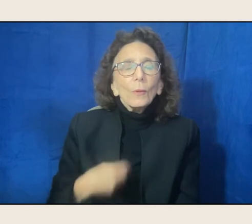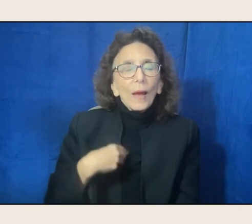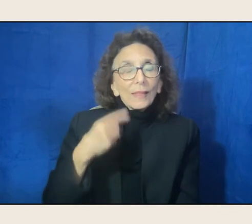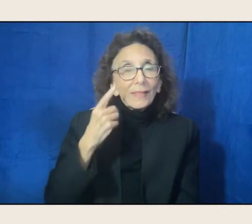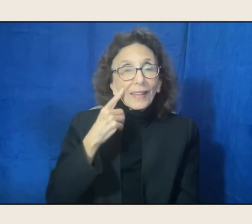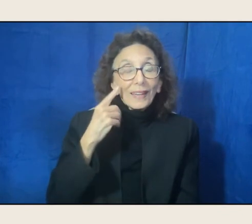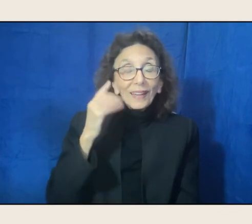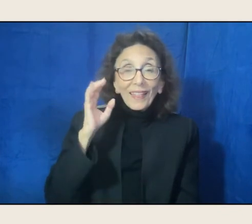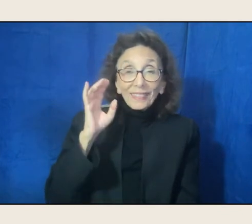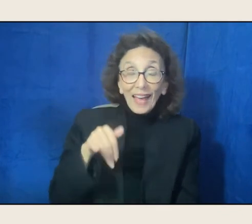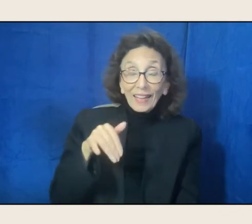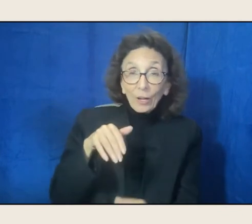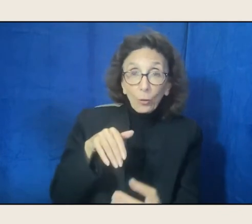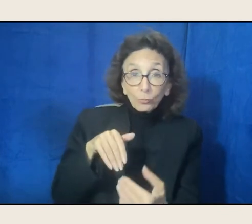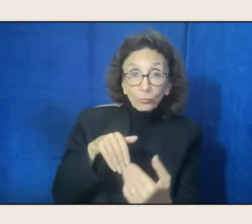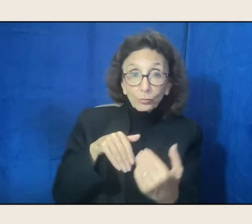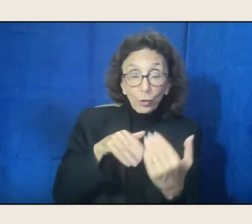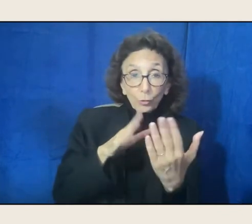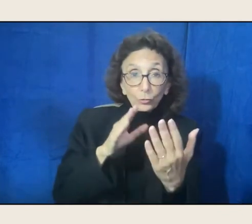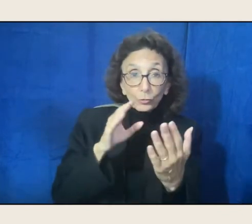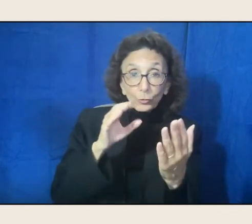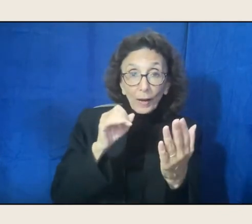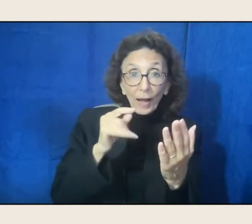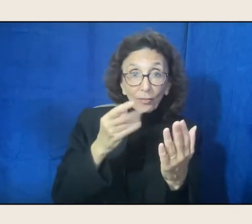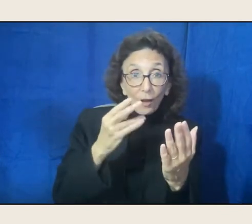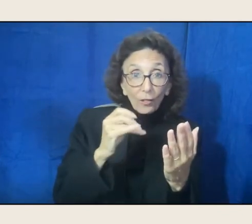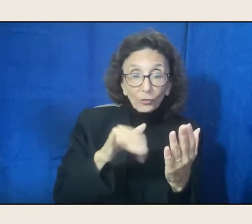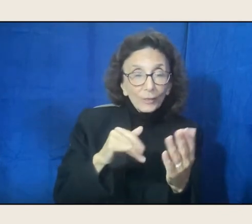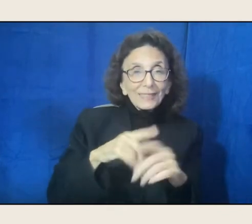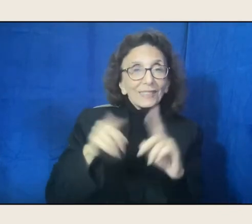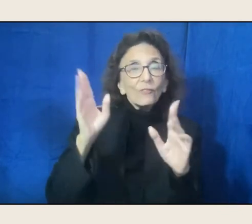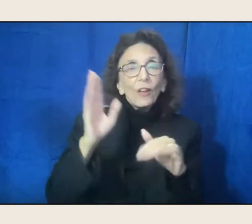is not the same approach that you take when you go into the anthropology section,